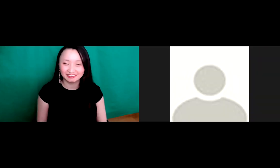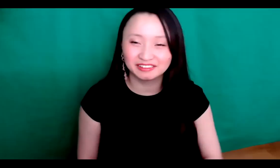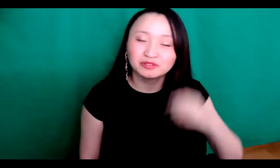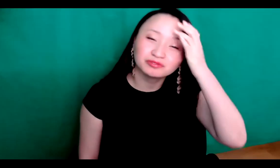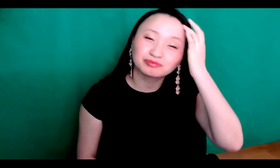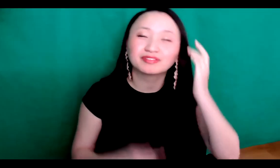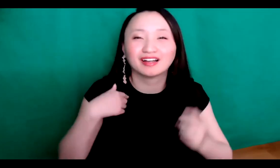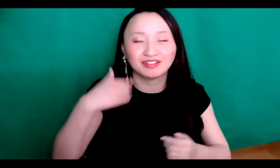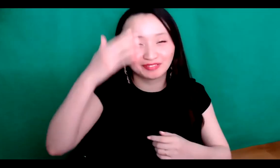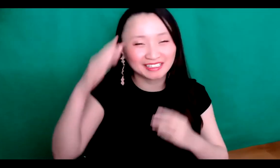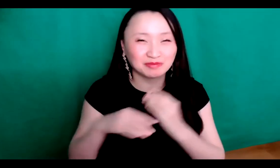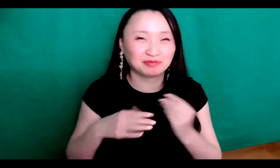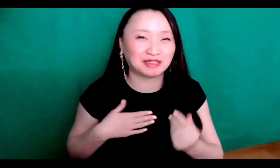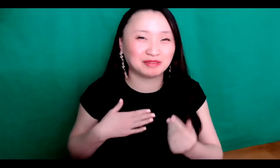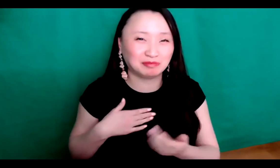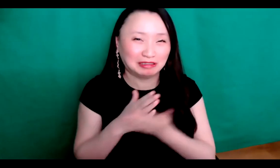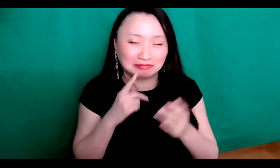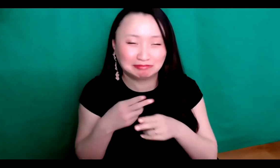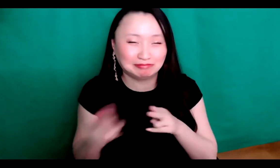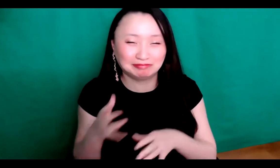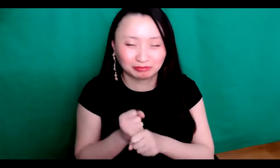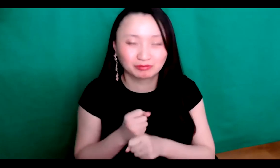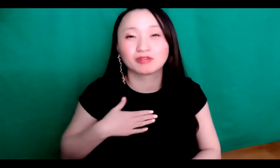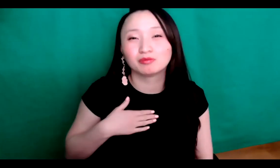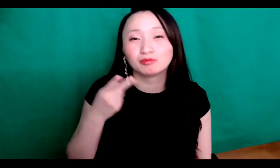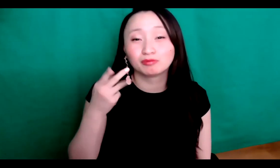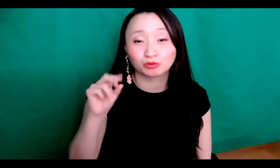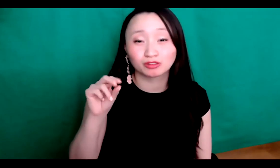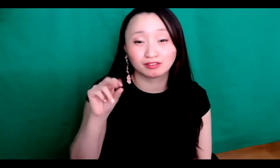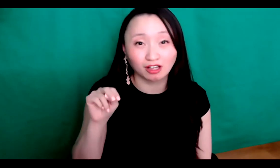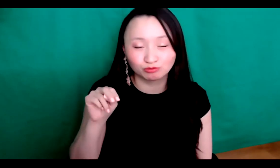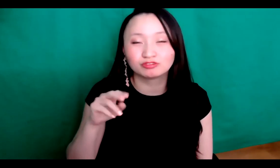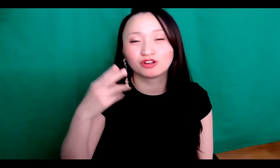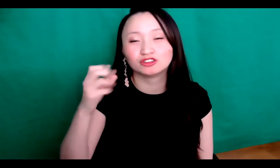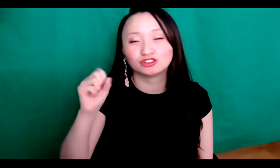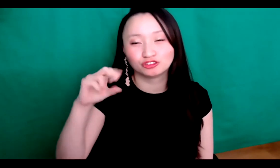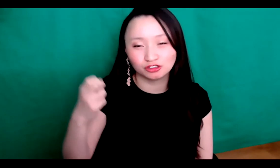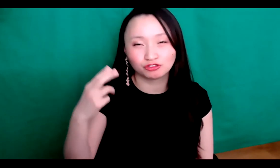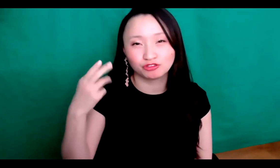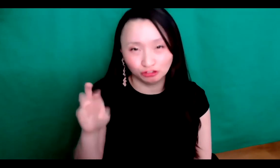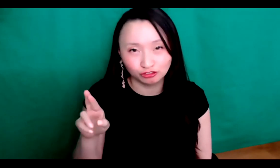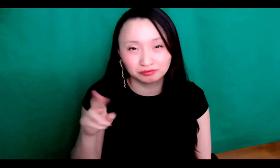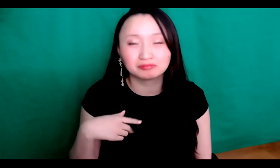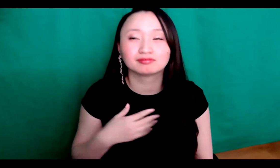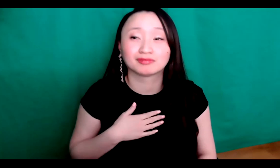Alright, Thank you. And I'll introduce myself briefly my pronouns.